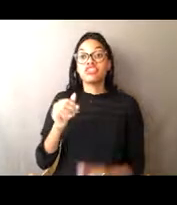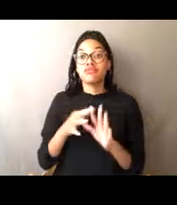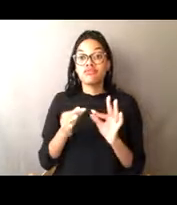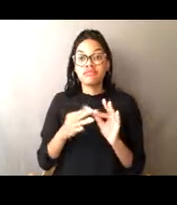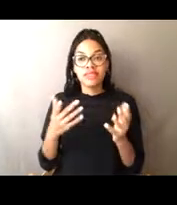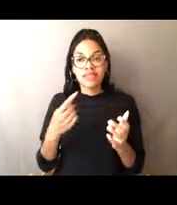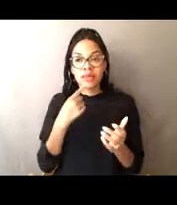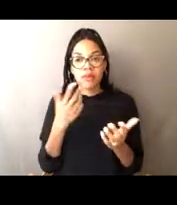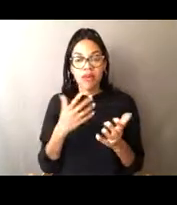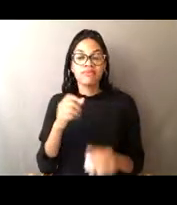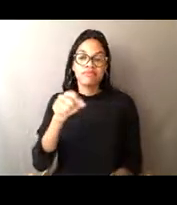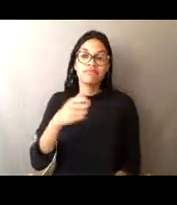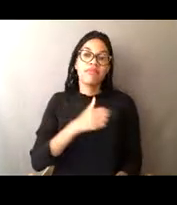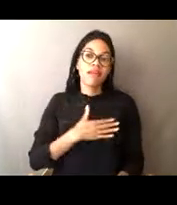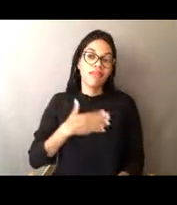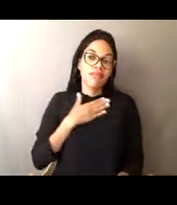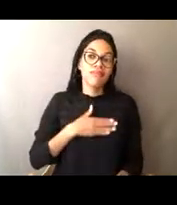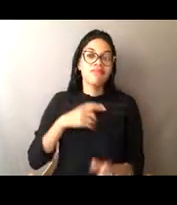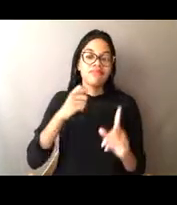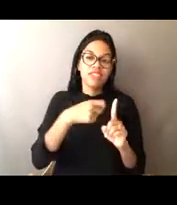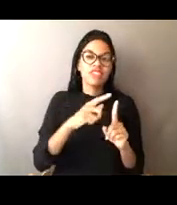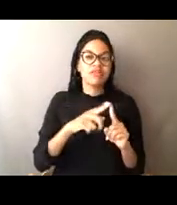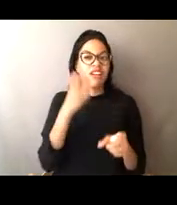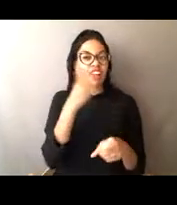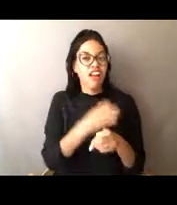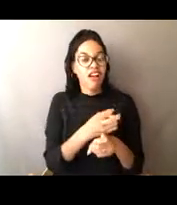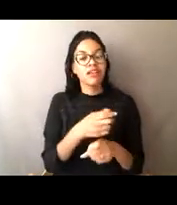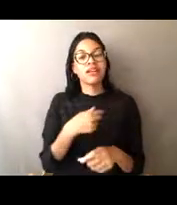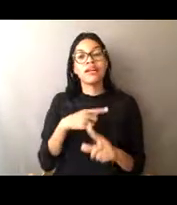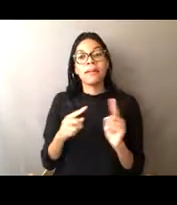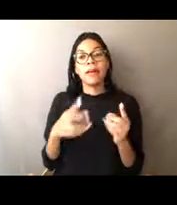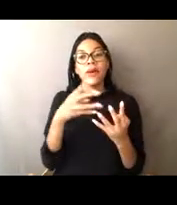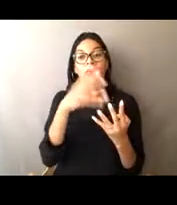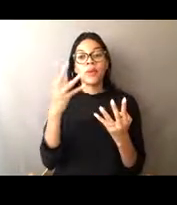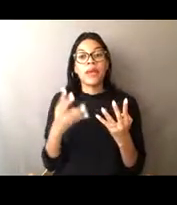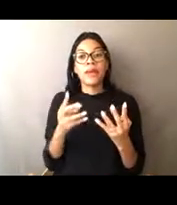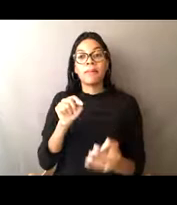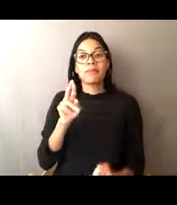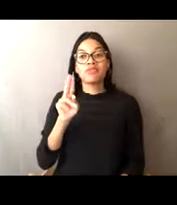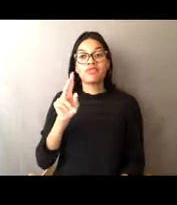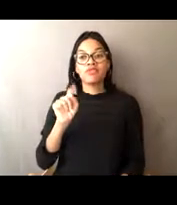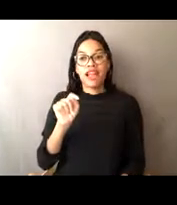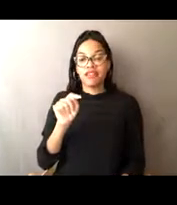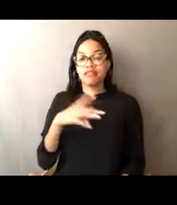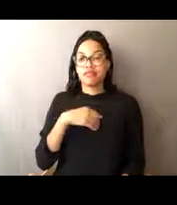and I like to catch rainbow trout. Eve says that Jasper wants to catch, to learn to catch fish,